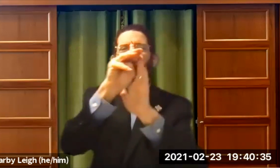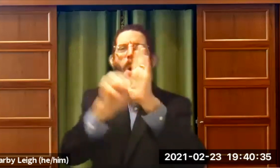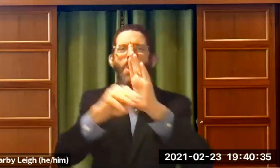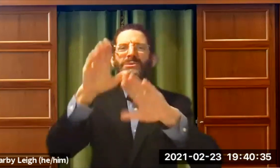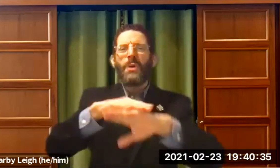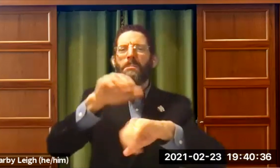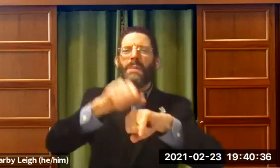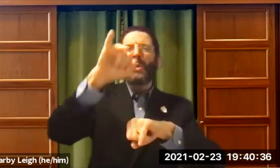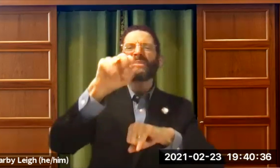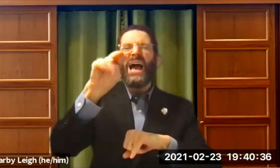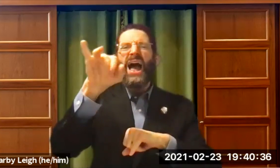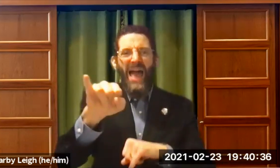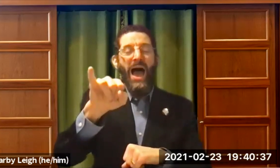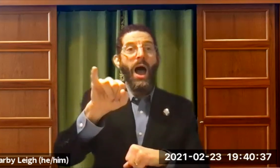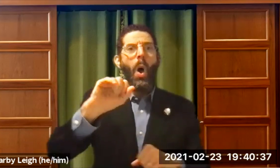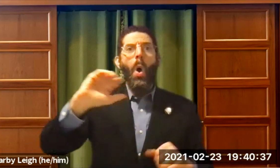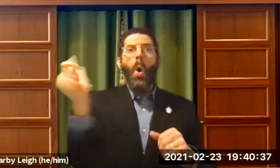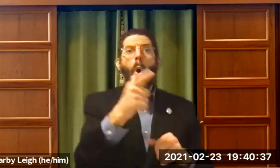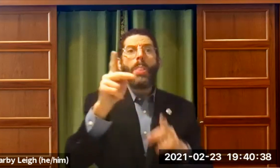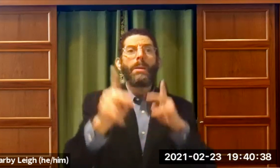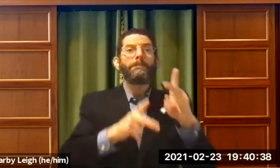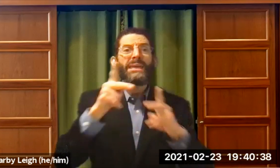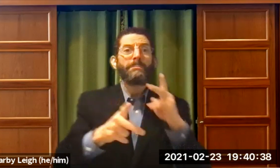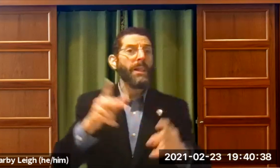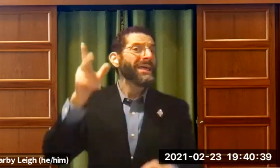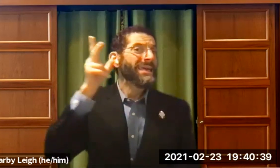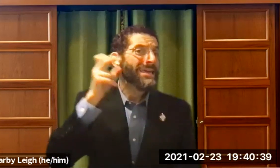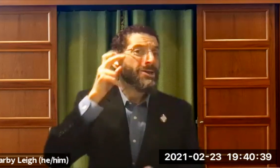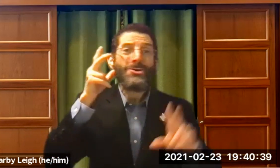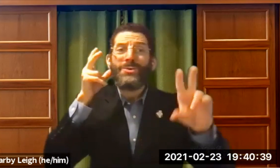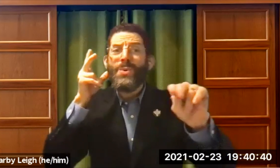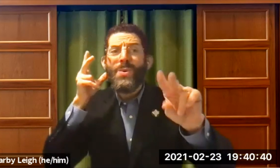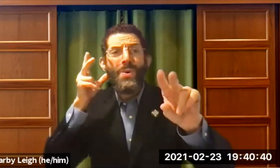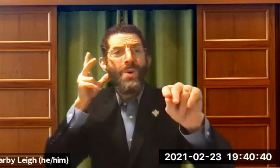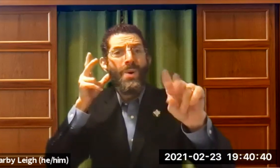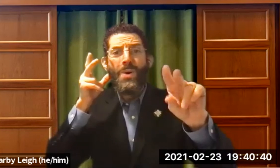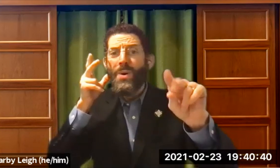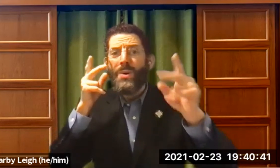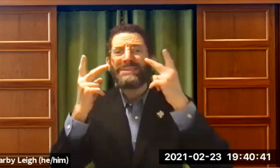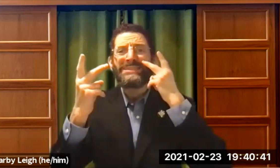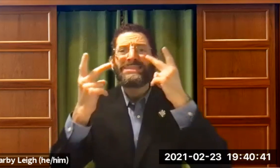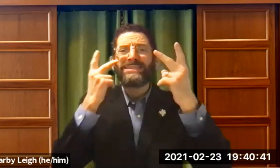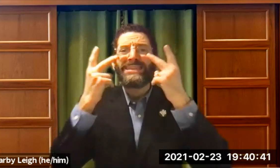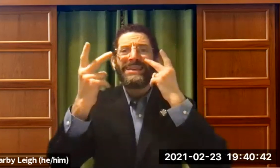was when God met Moses on Mount Sinai and all of the people heard? No.